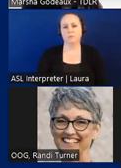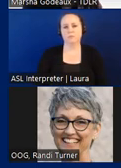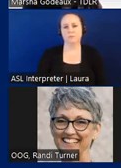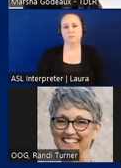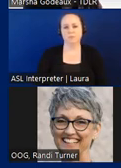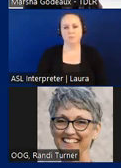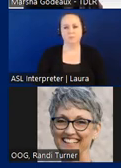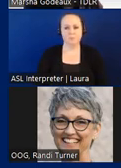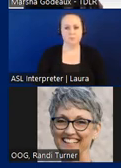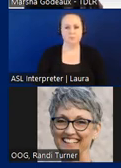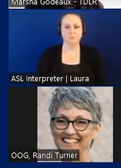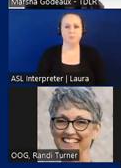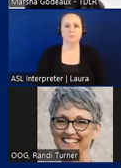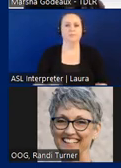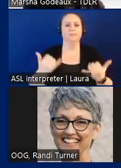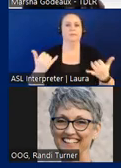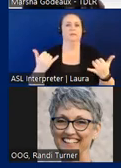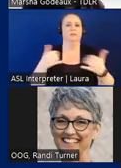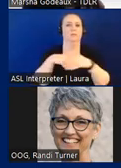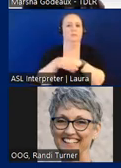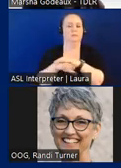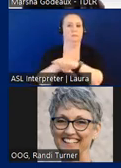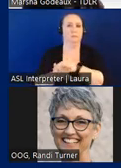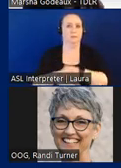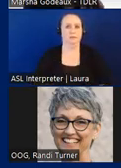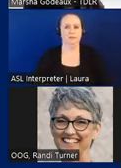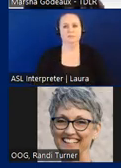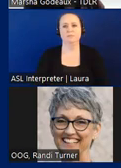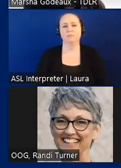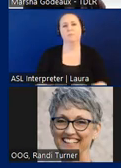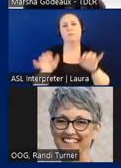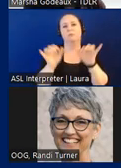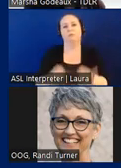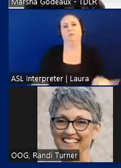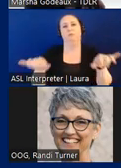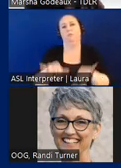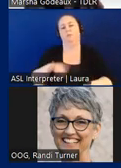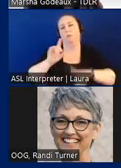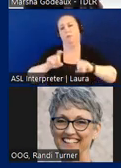Now on to accessibility. One of the most common questions we get is how do I make my place ADA